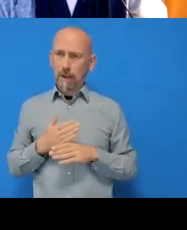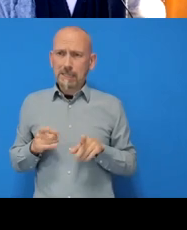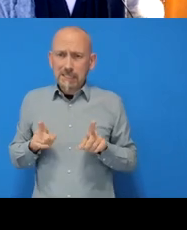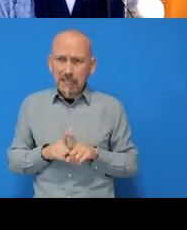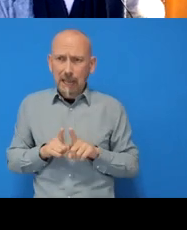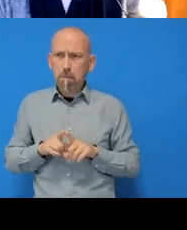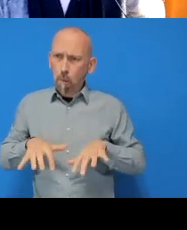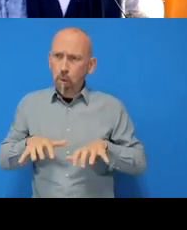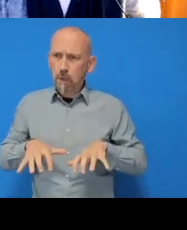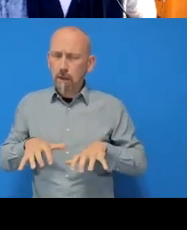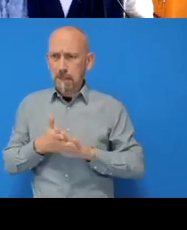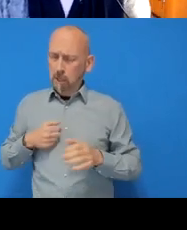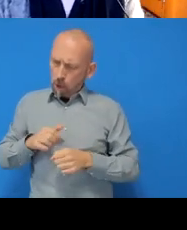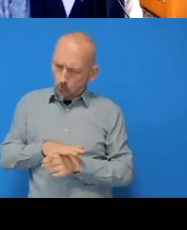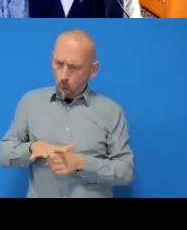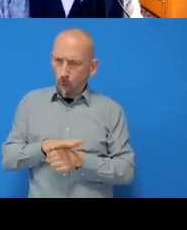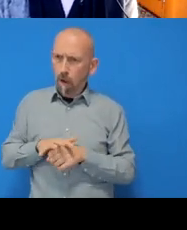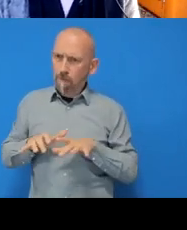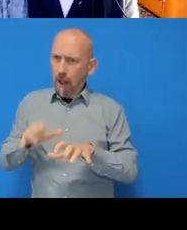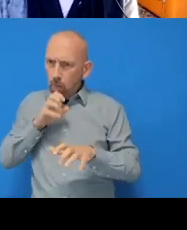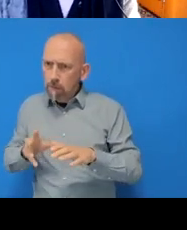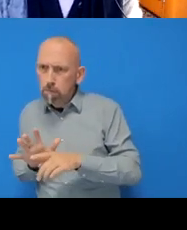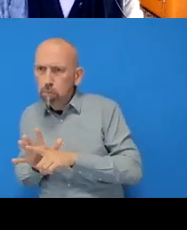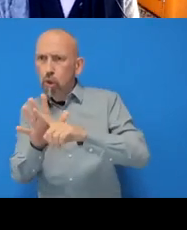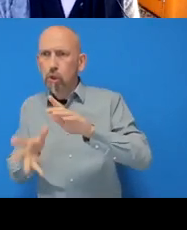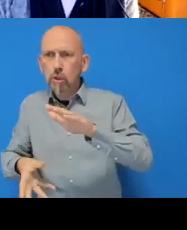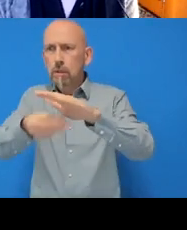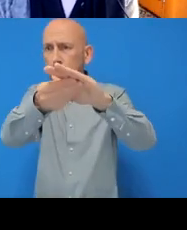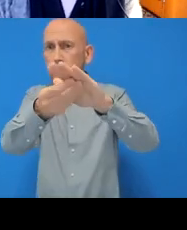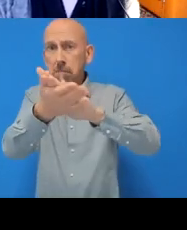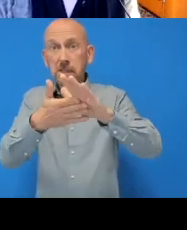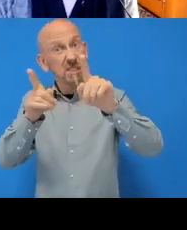one, right?” So I don't need to clone it anymore.